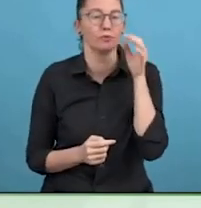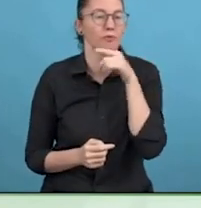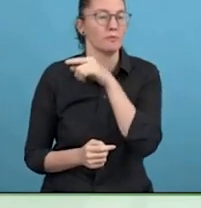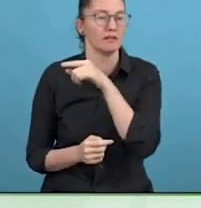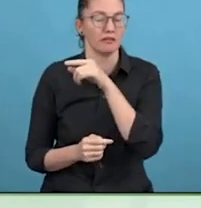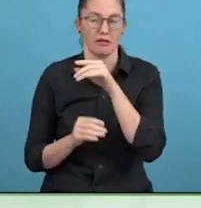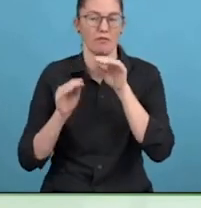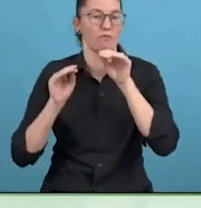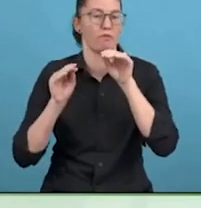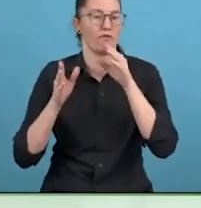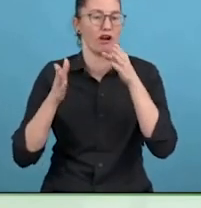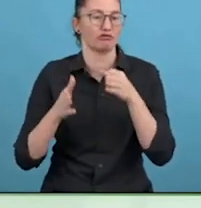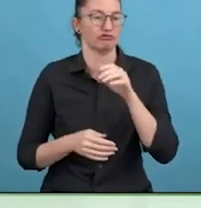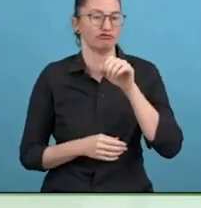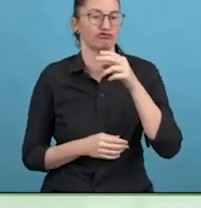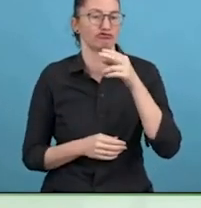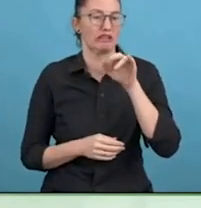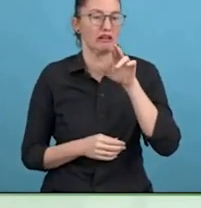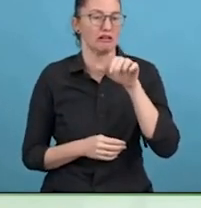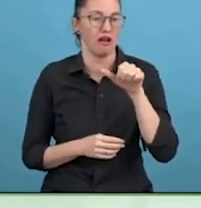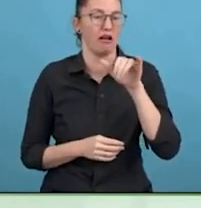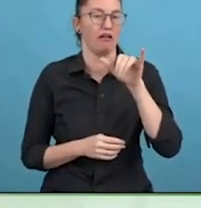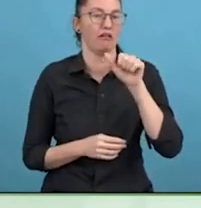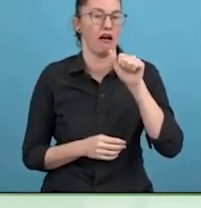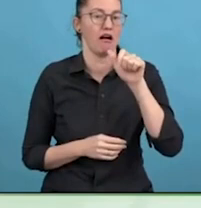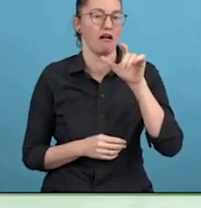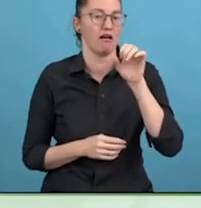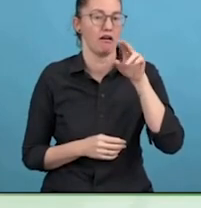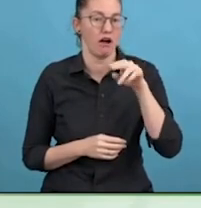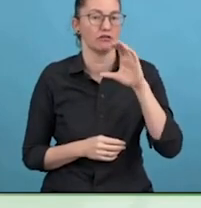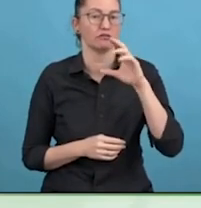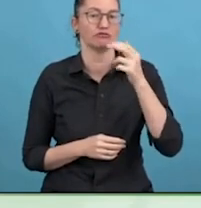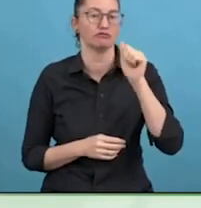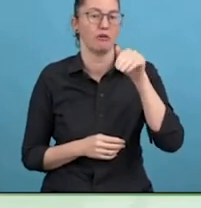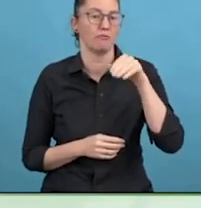COVID disability I asked Shira whether she gives a few words.